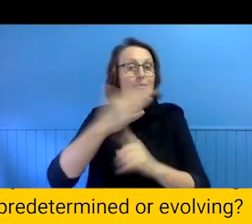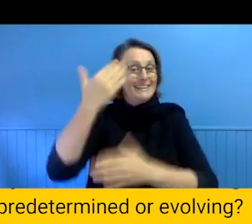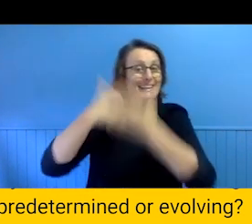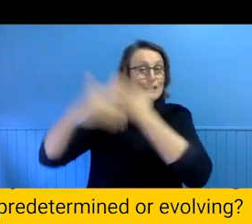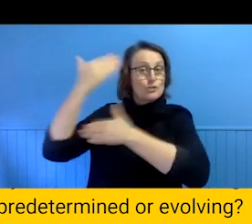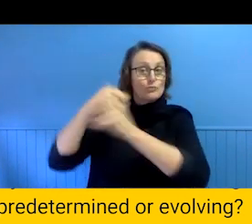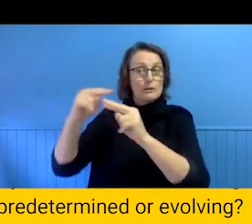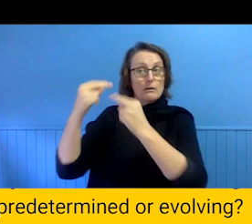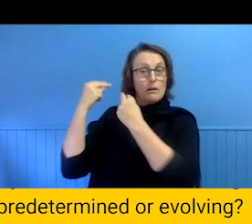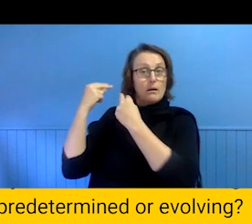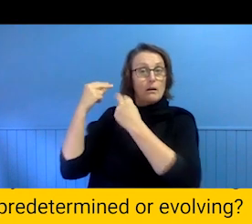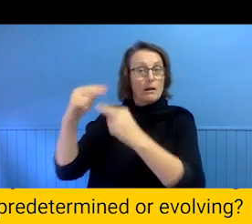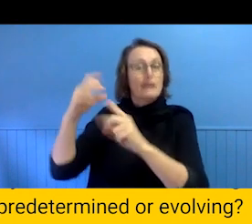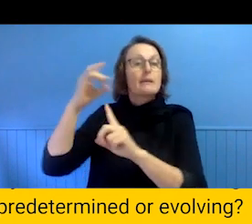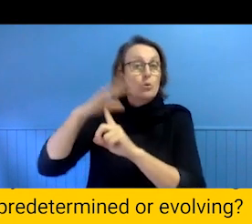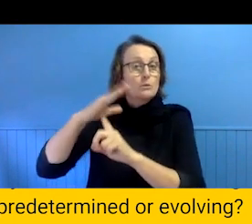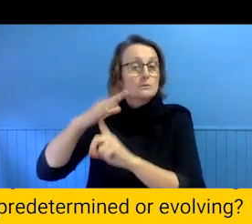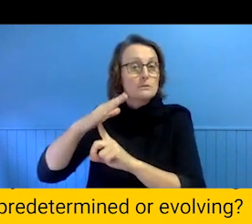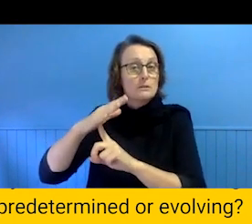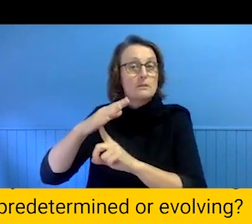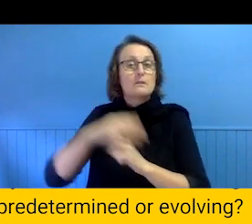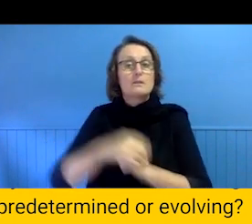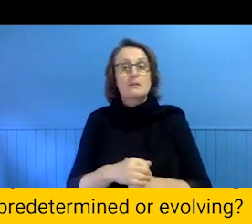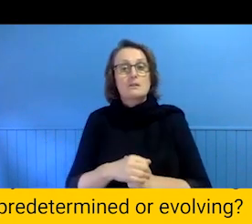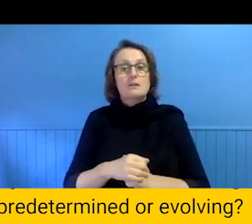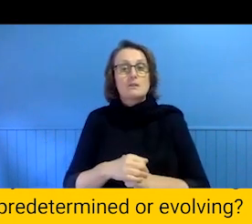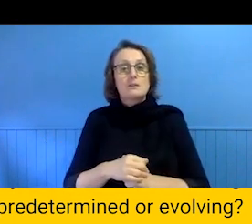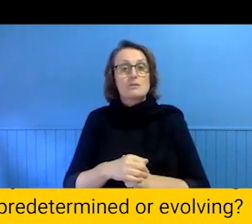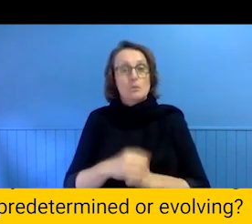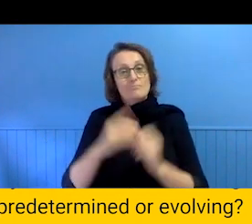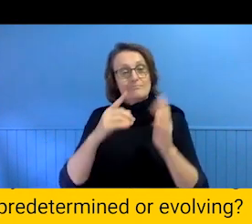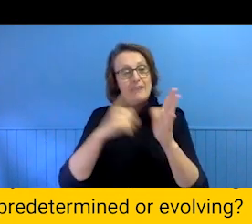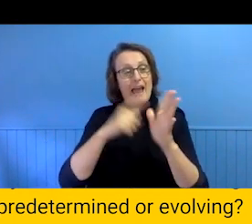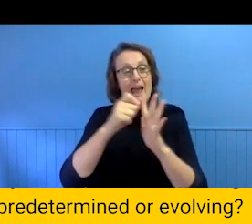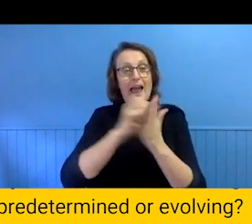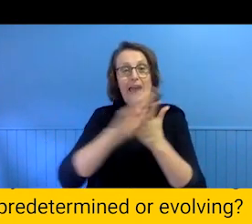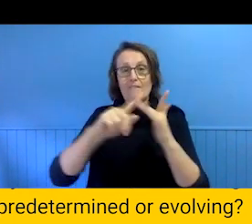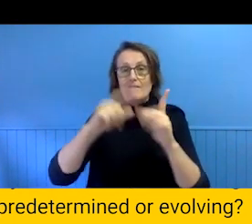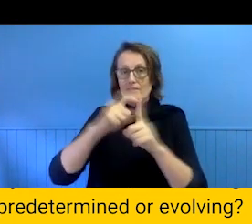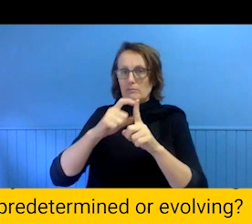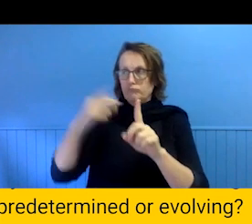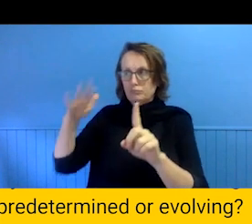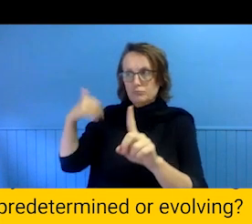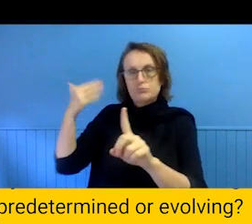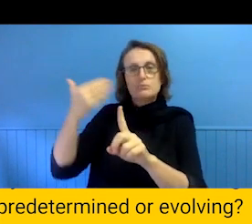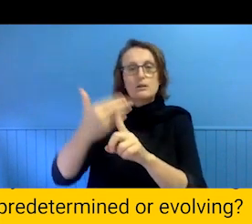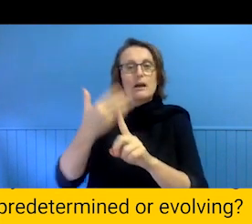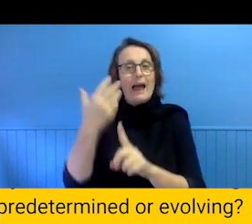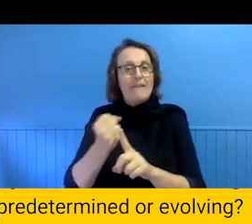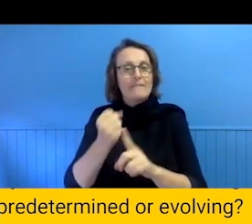So APHIDS sits in a Lynn age of experimental art in Australia. We all have our own personal lineages of teachers,